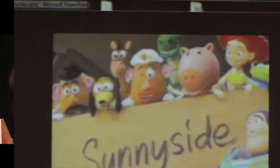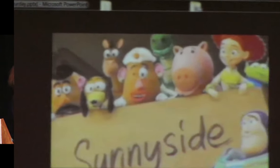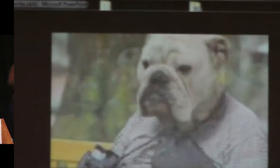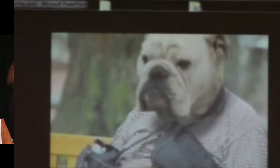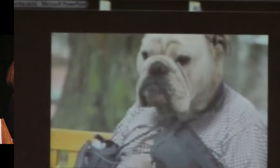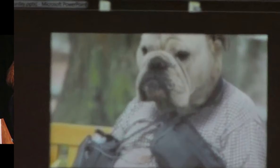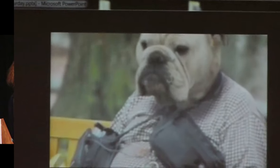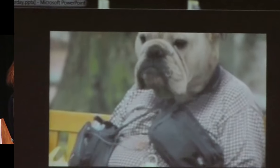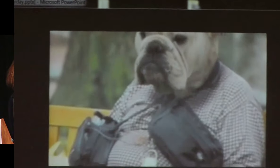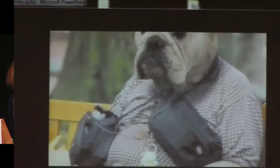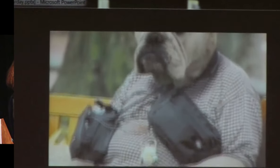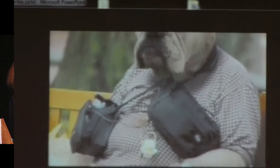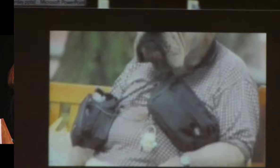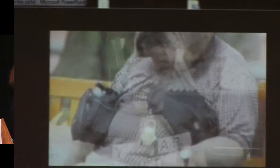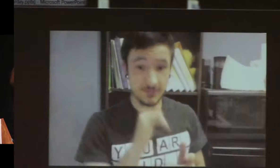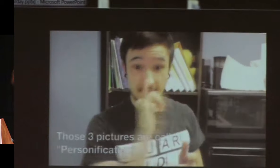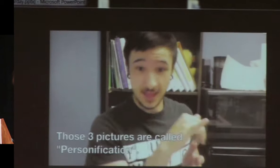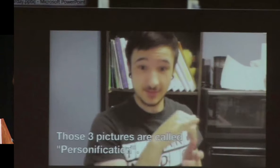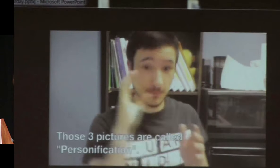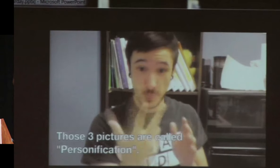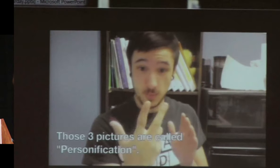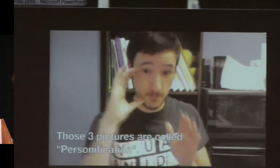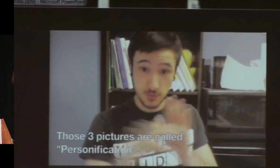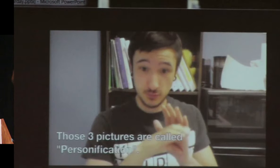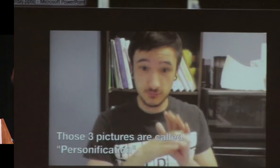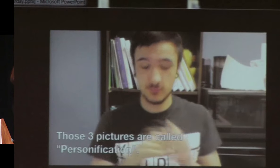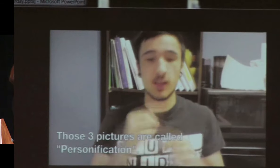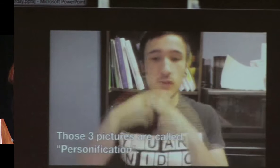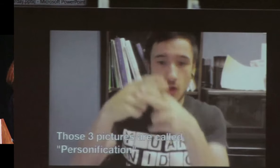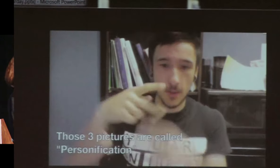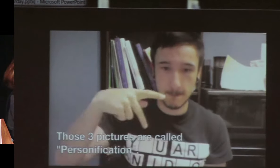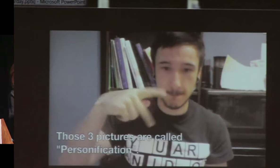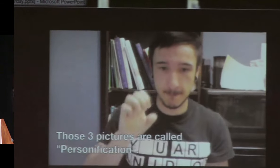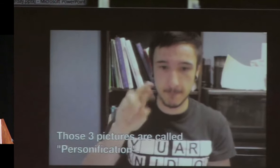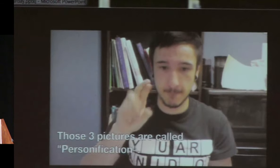Okay. That's enough.